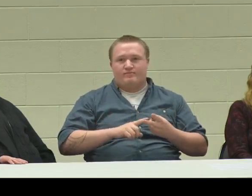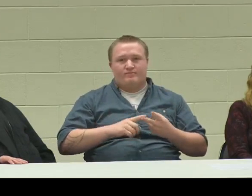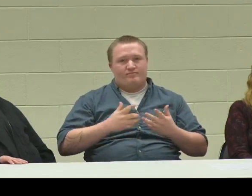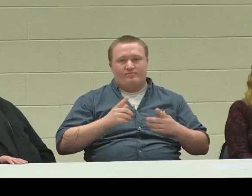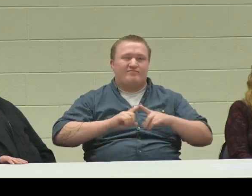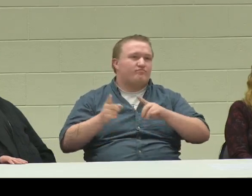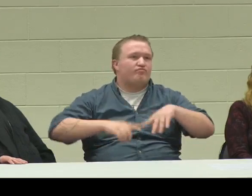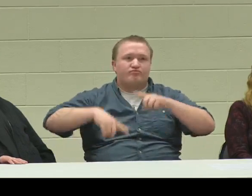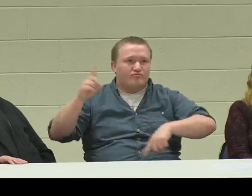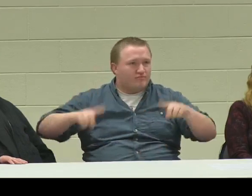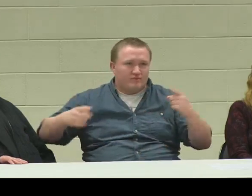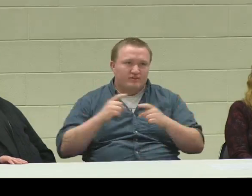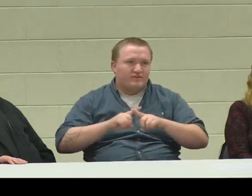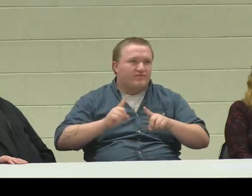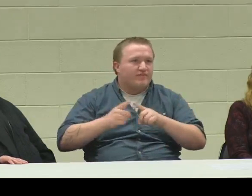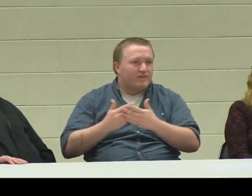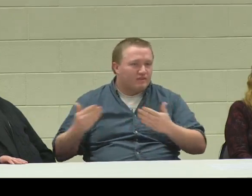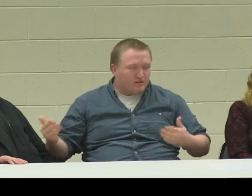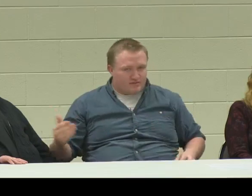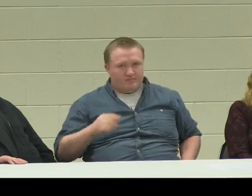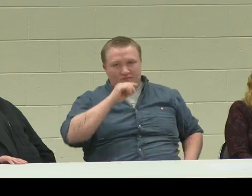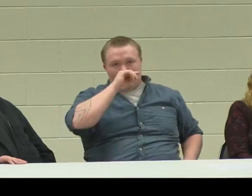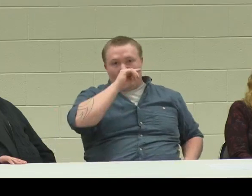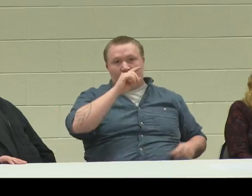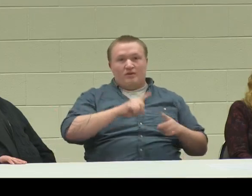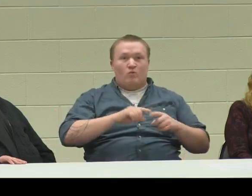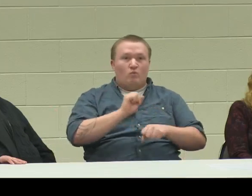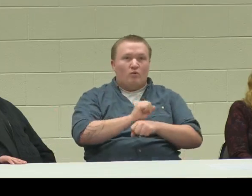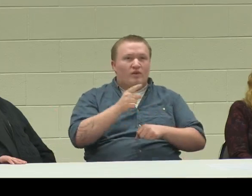making salads and a variety of different entrees,